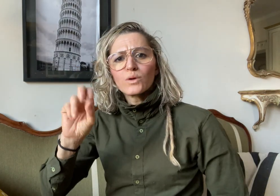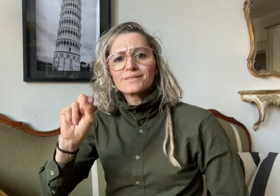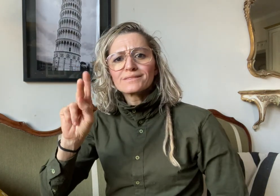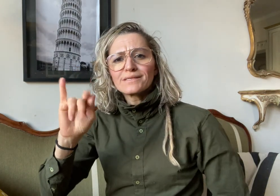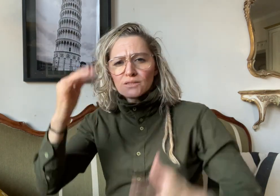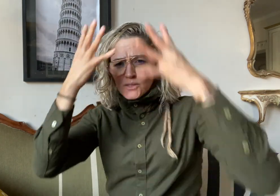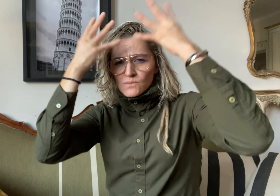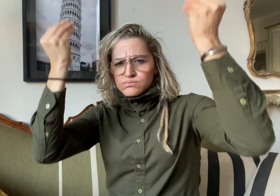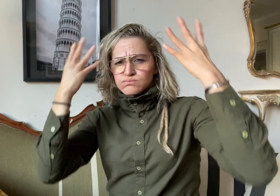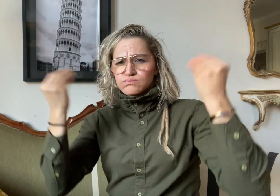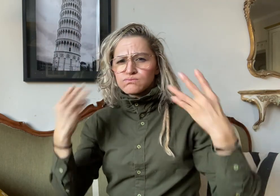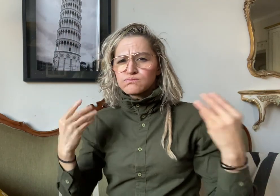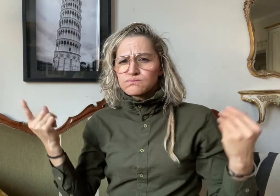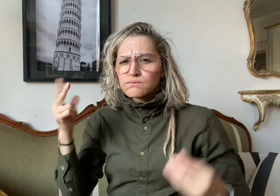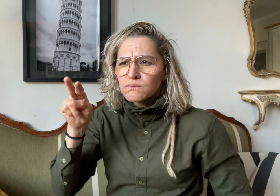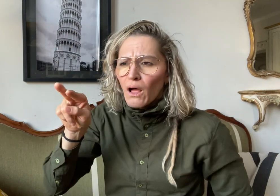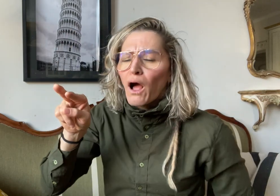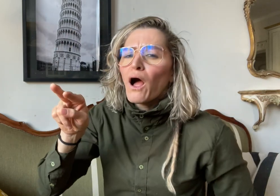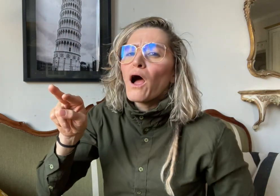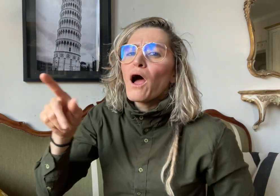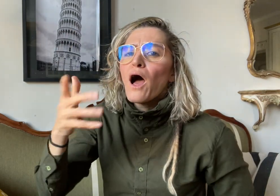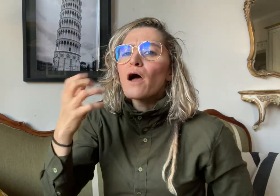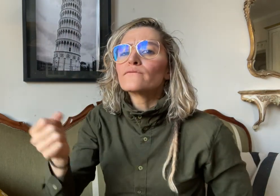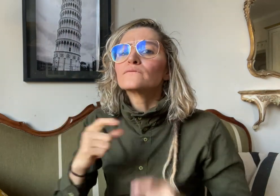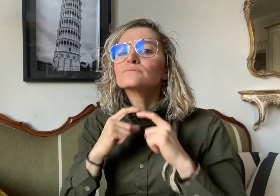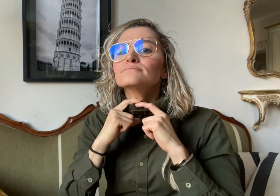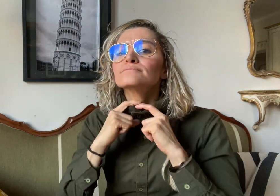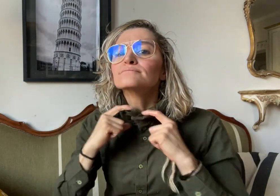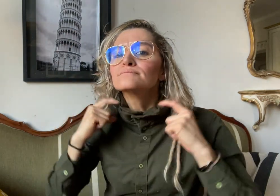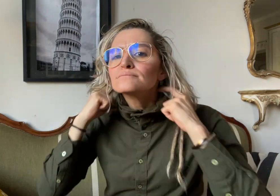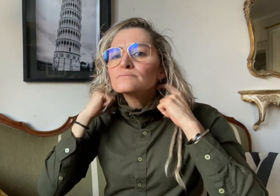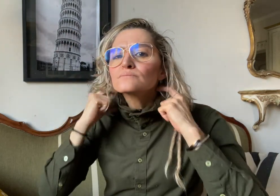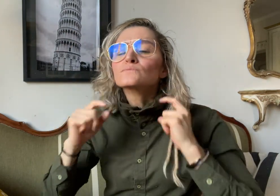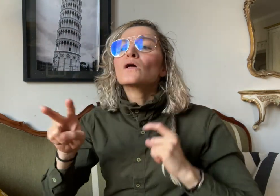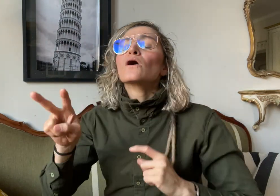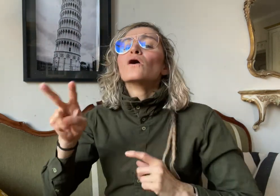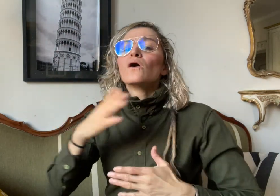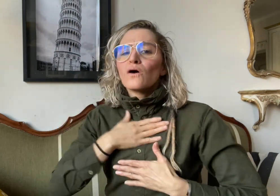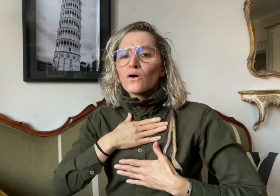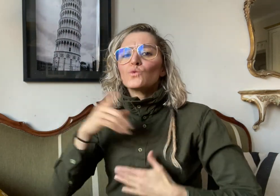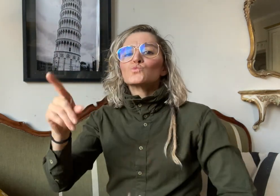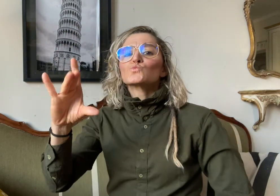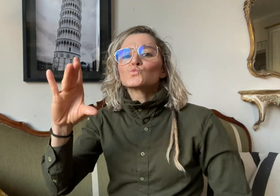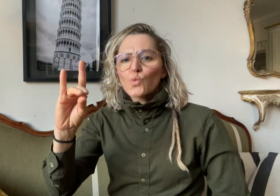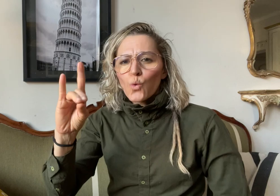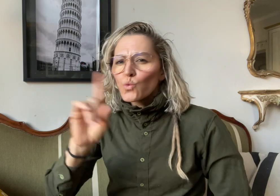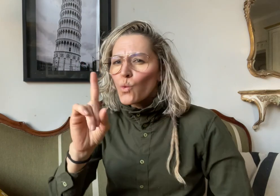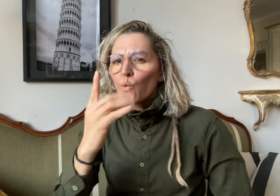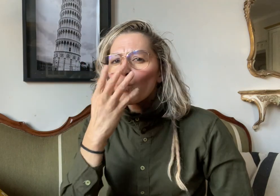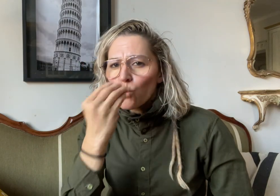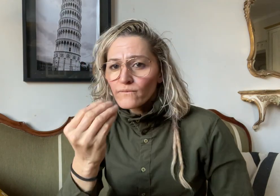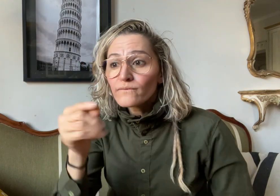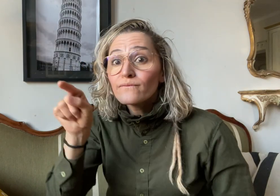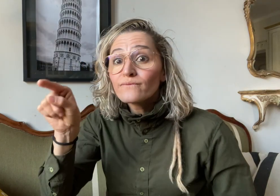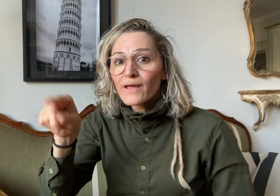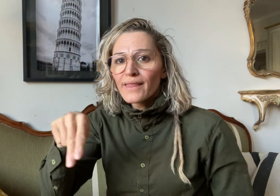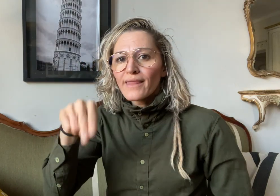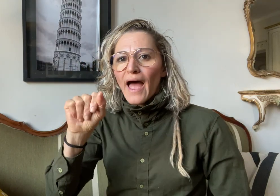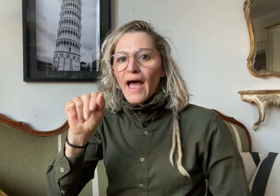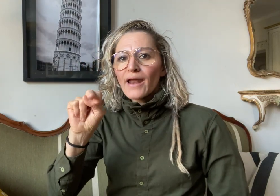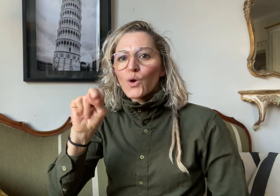Nanook is a 7-year-old Alaskan Malamute dog specially trained